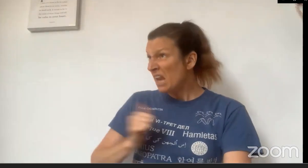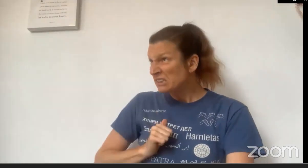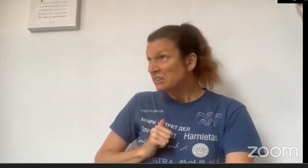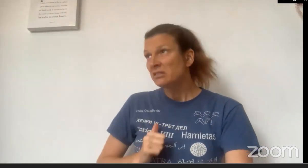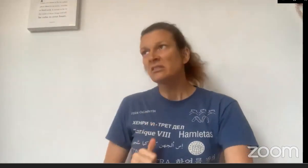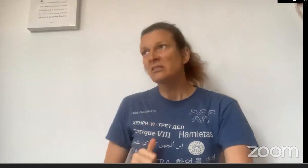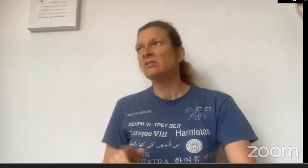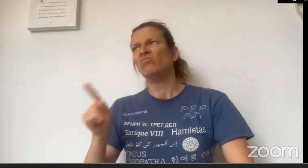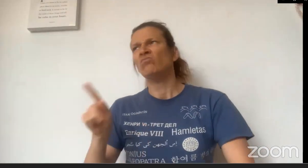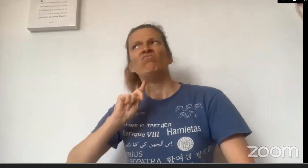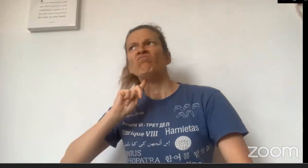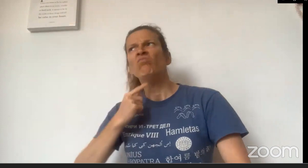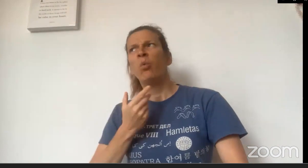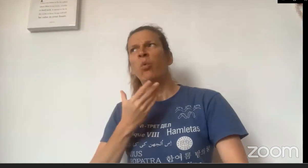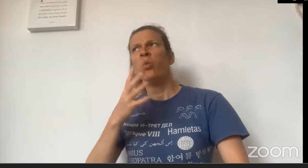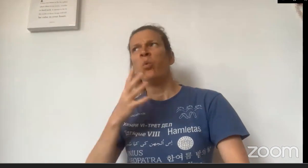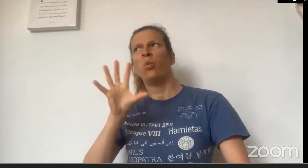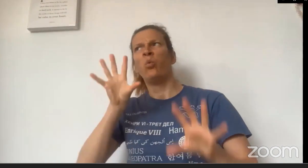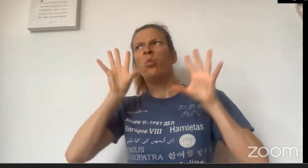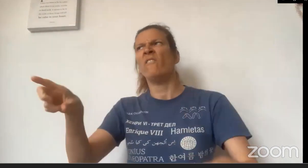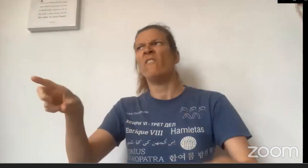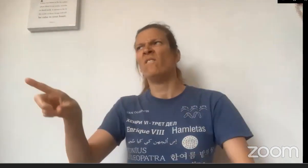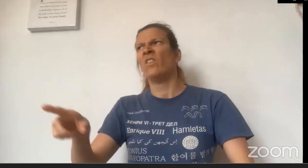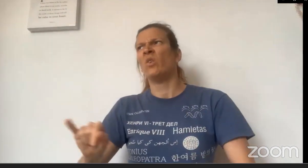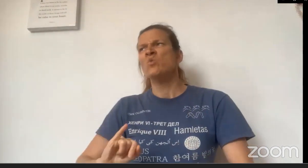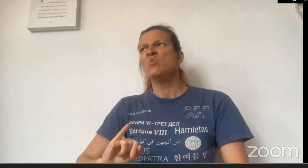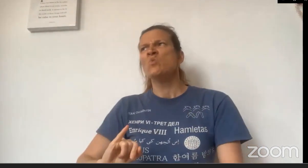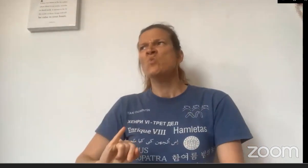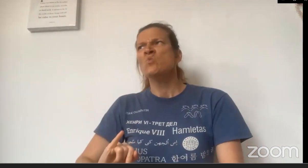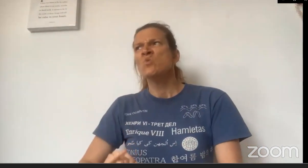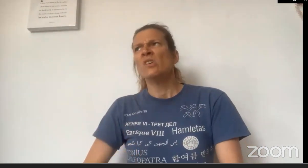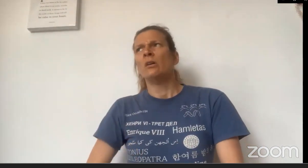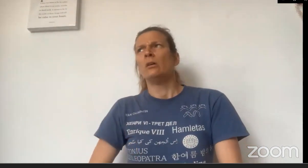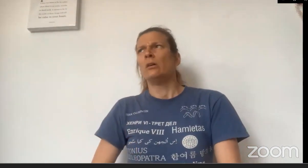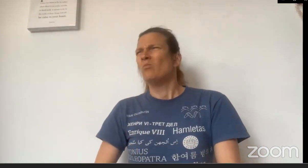"Next?" said Little Red Riding Hood, "No. You're a cruel wolf."